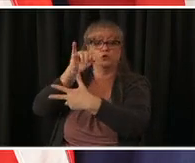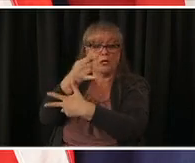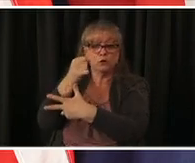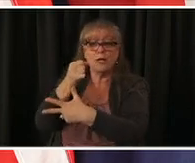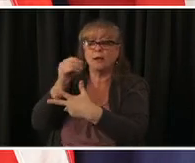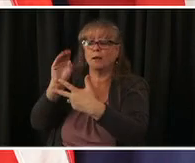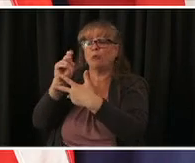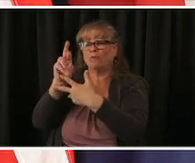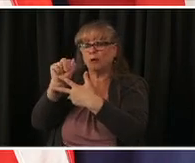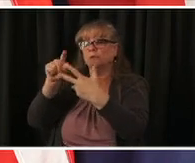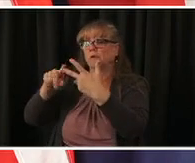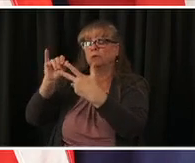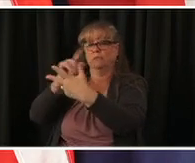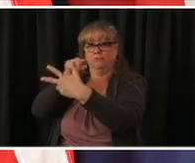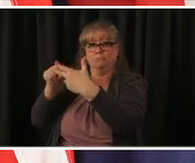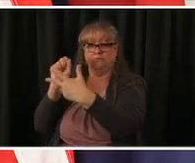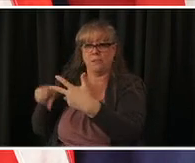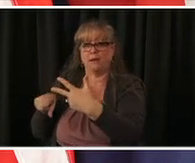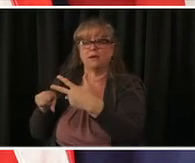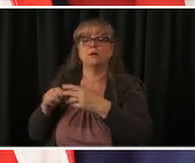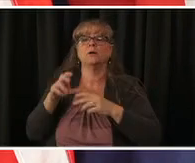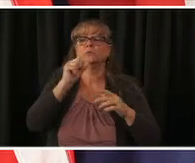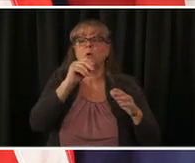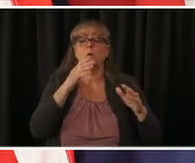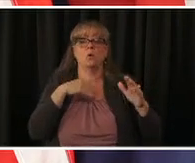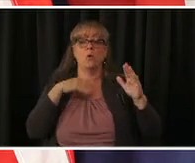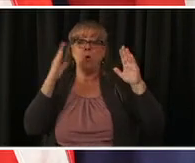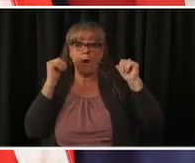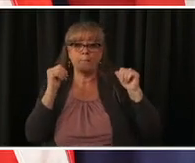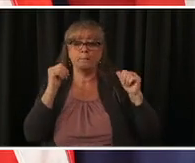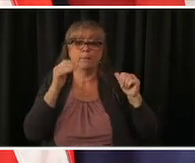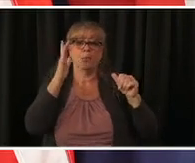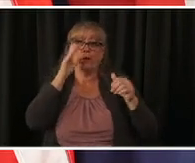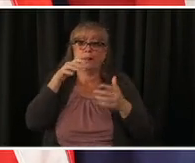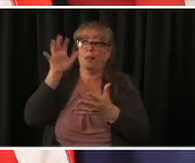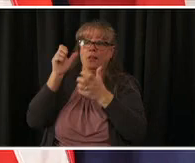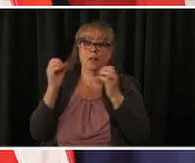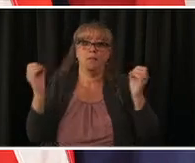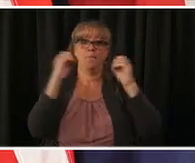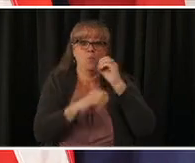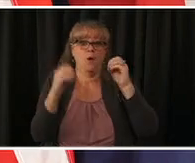before school gets back in the fall but this is a really important step that colorado will be taking